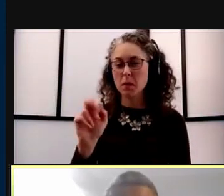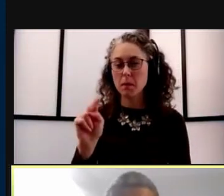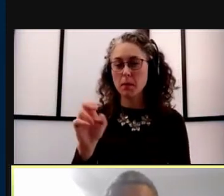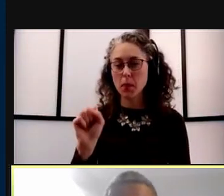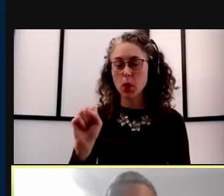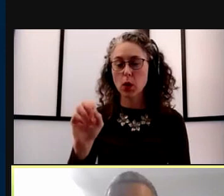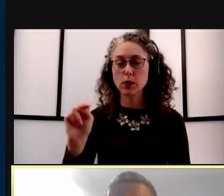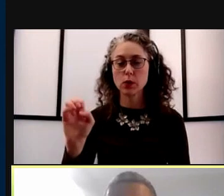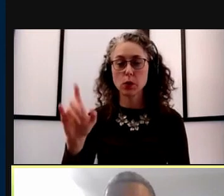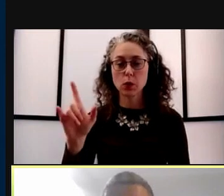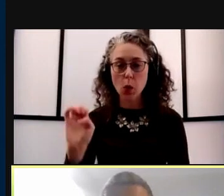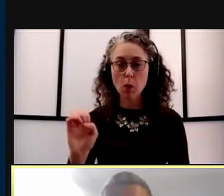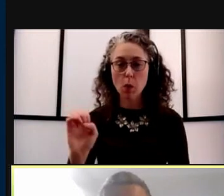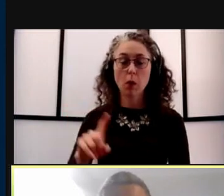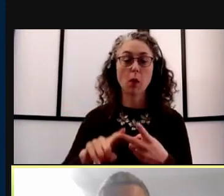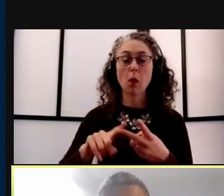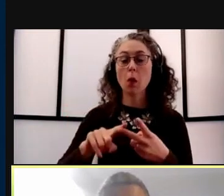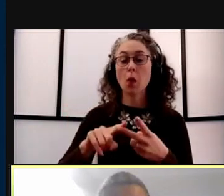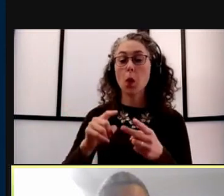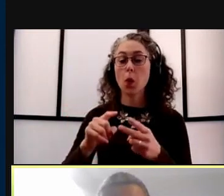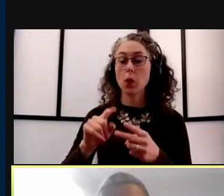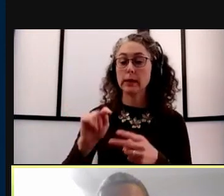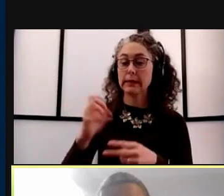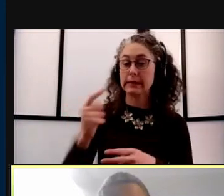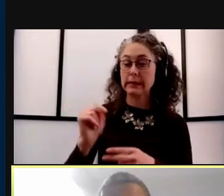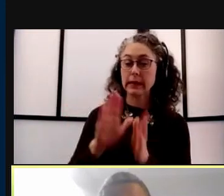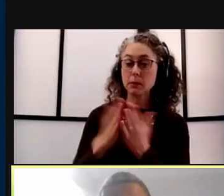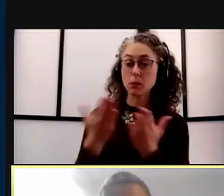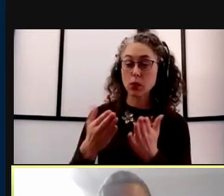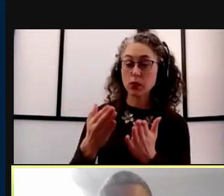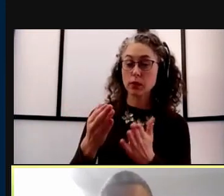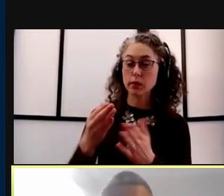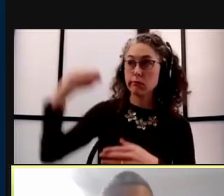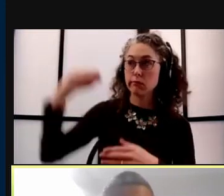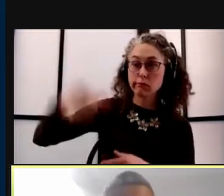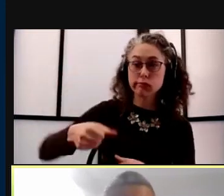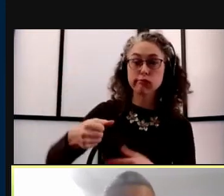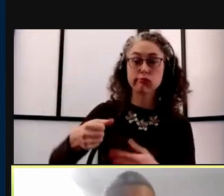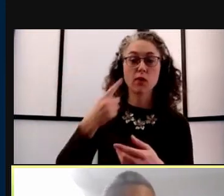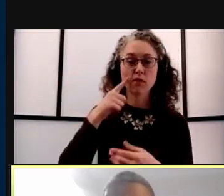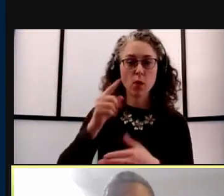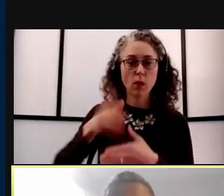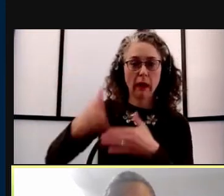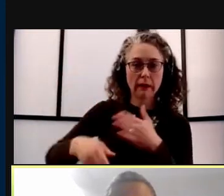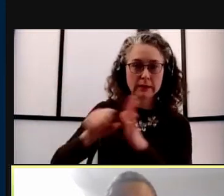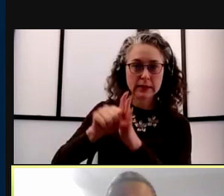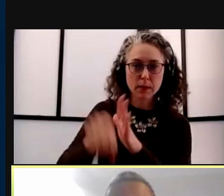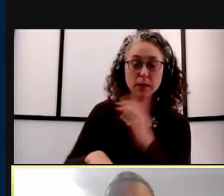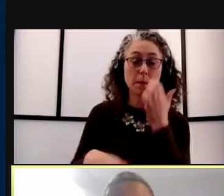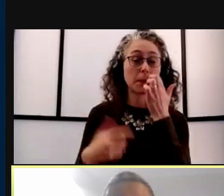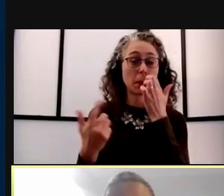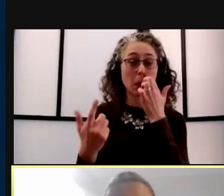The textbook scholarship at the end of the term by just doing what's right and getting your mandatory COVID tests.